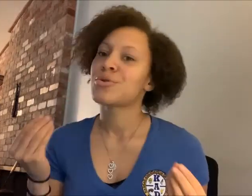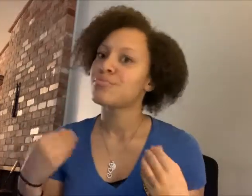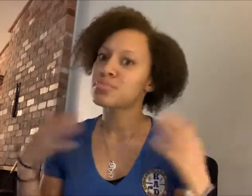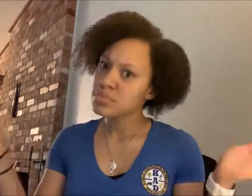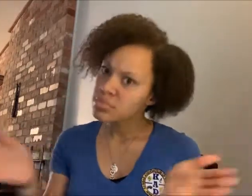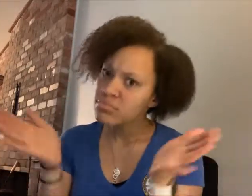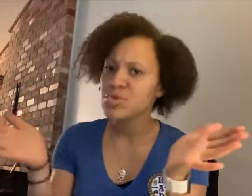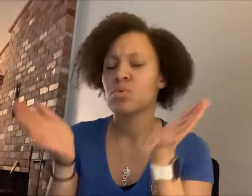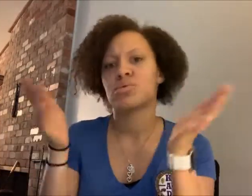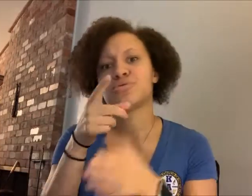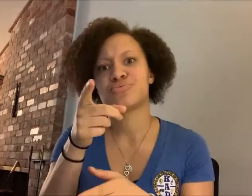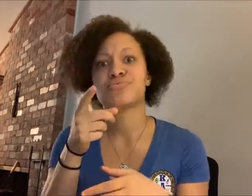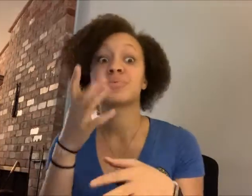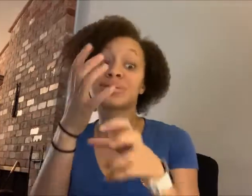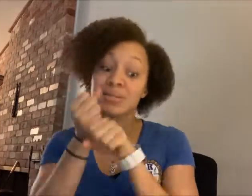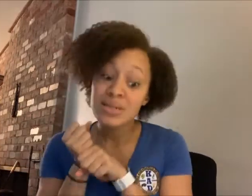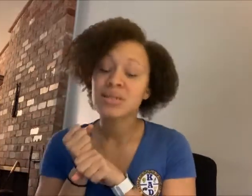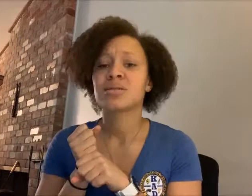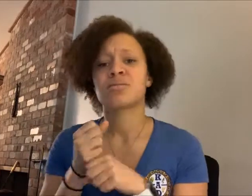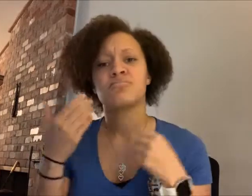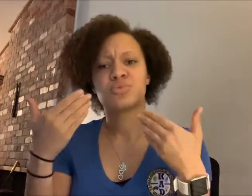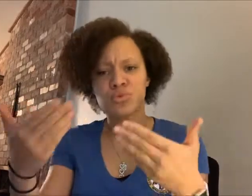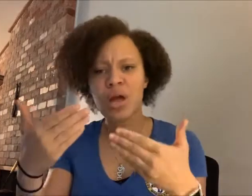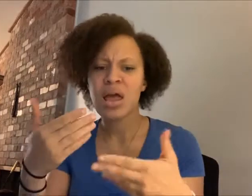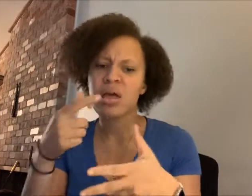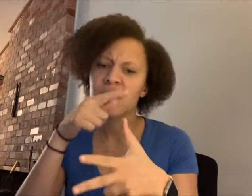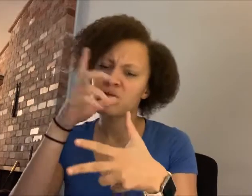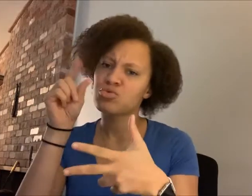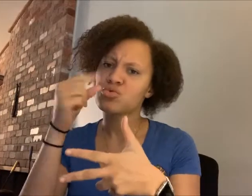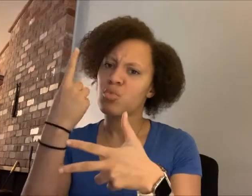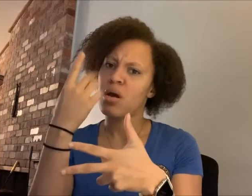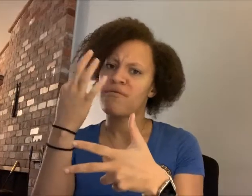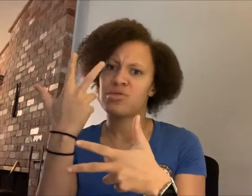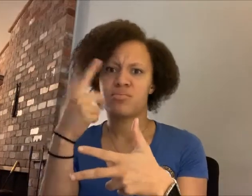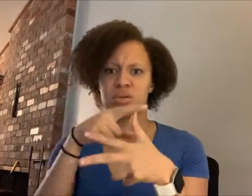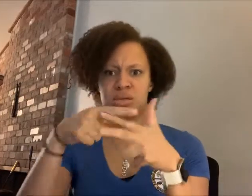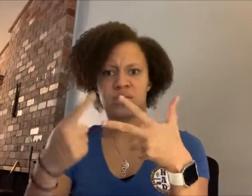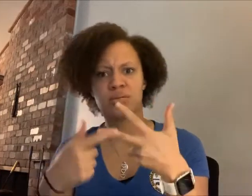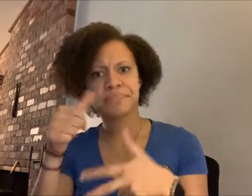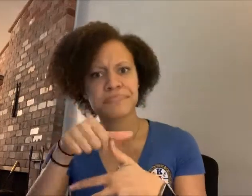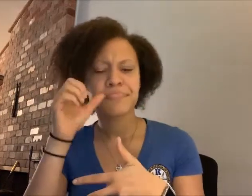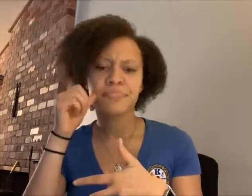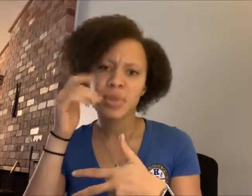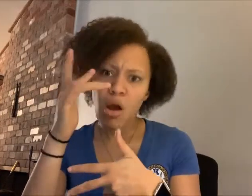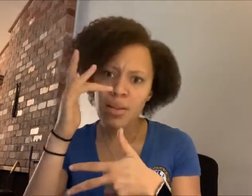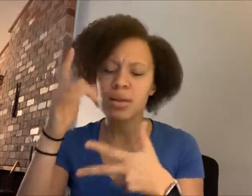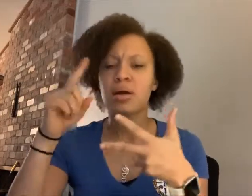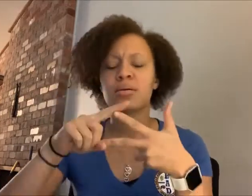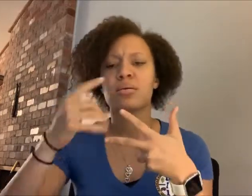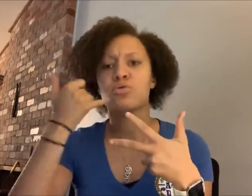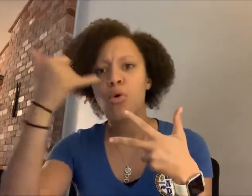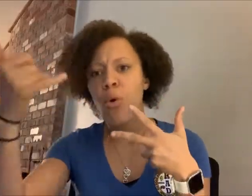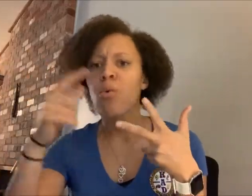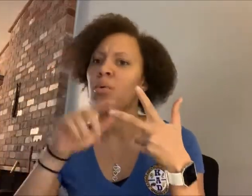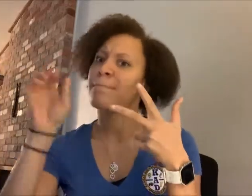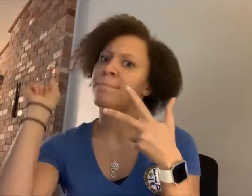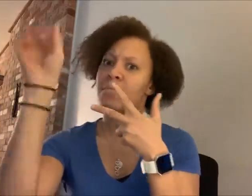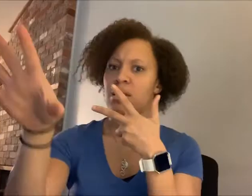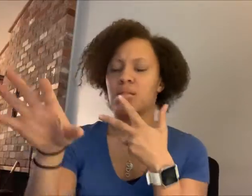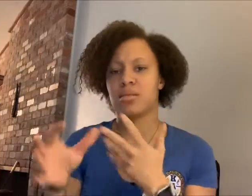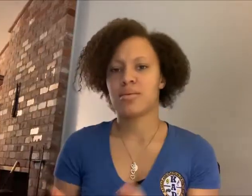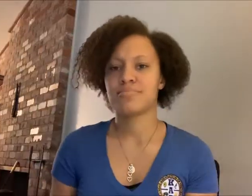So when you receive it I encourage you to complete it with one of the three options, online, call, or mail.